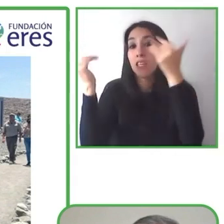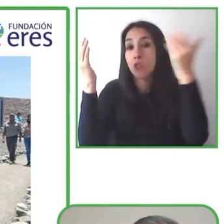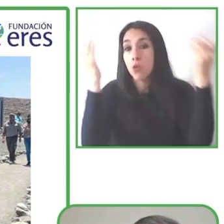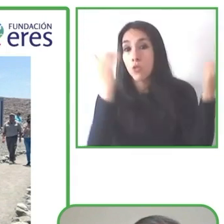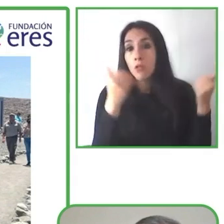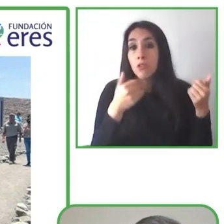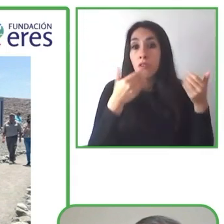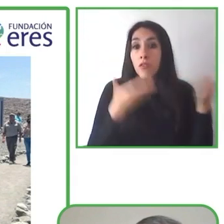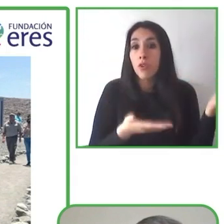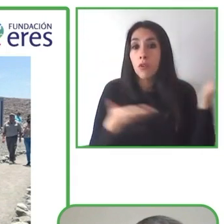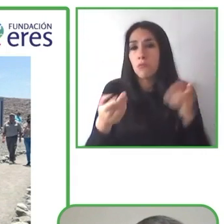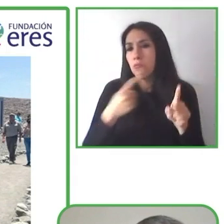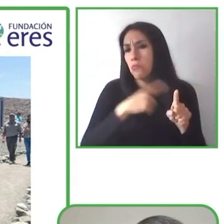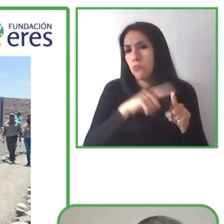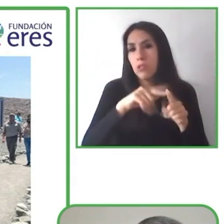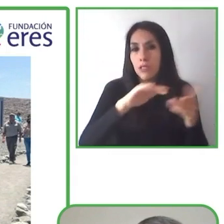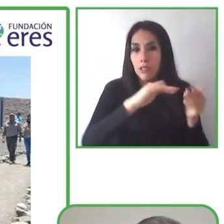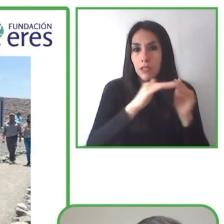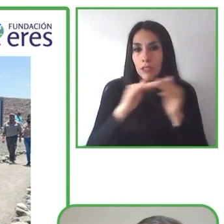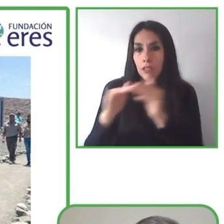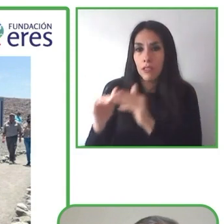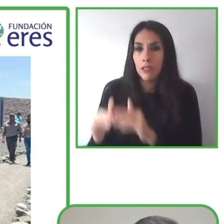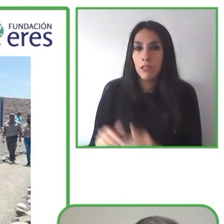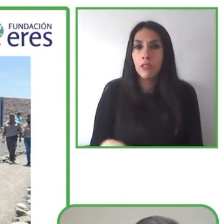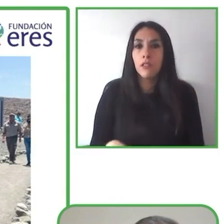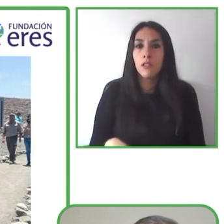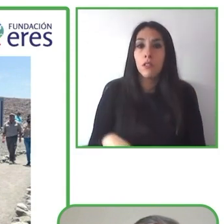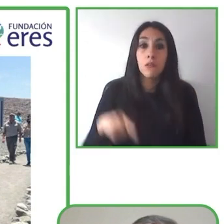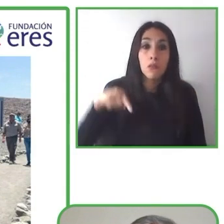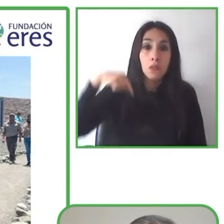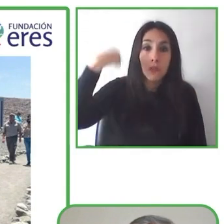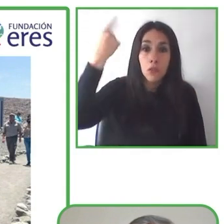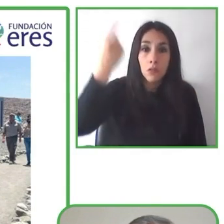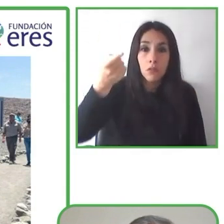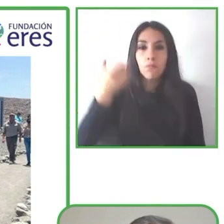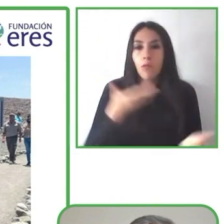to donate another chair.